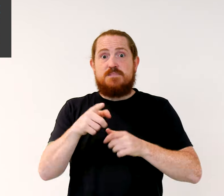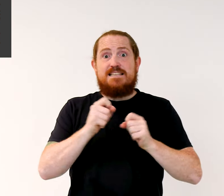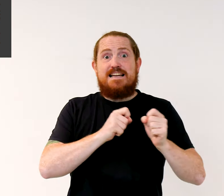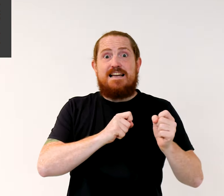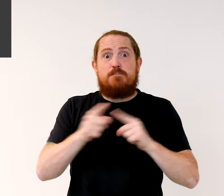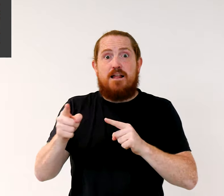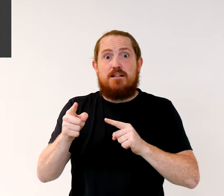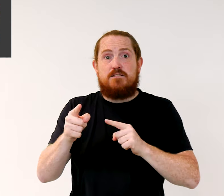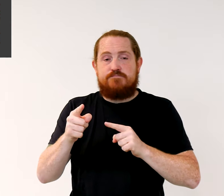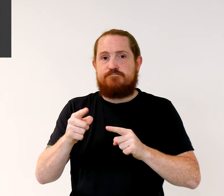or email